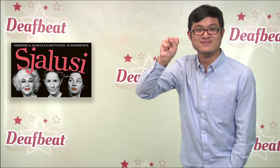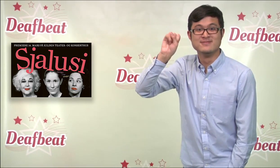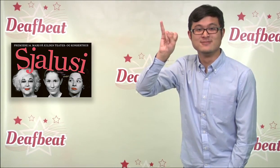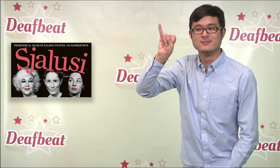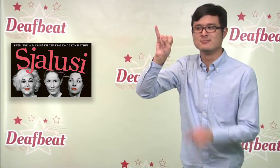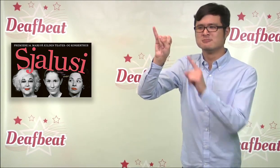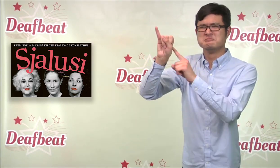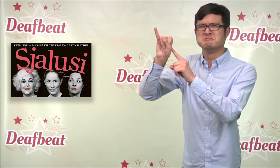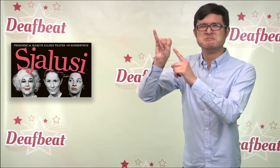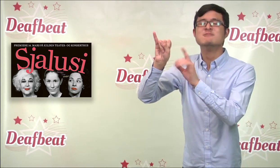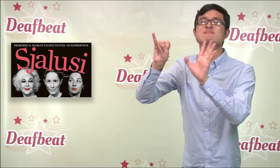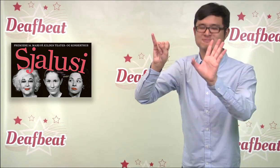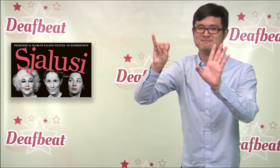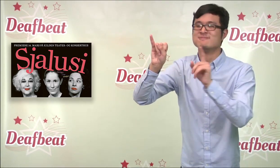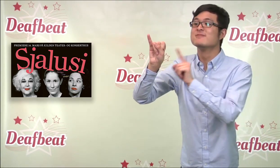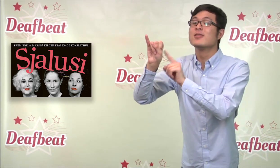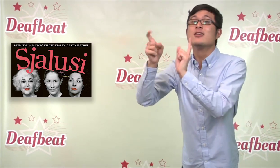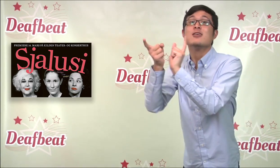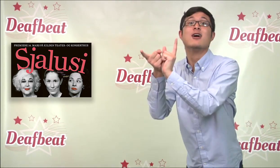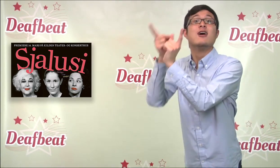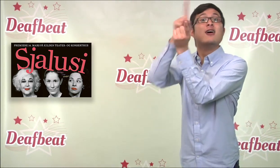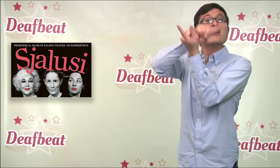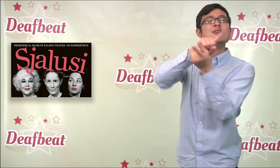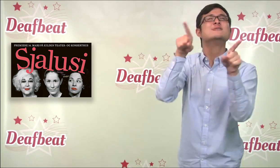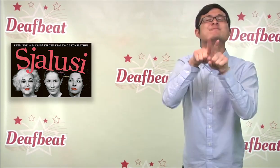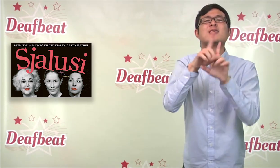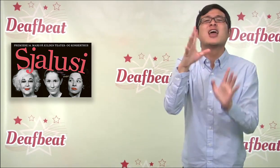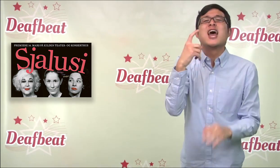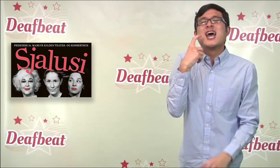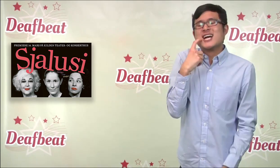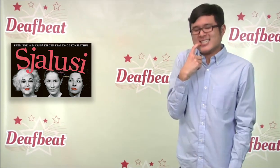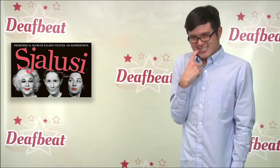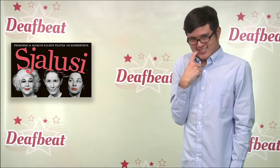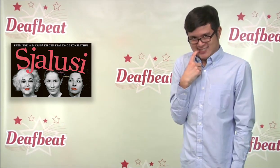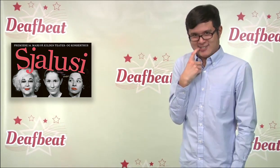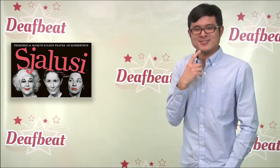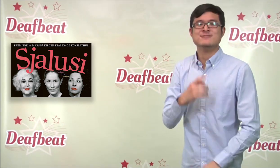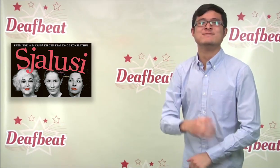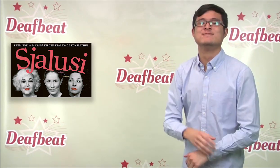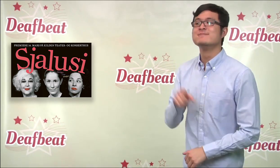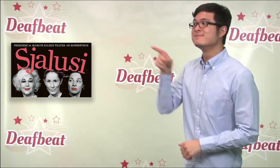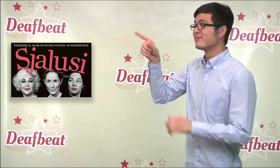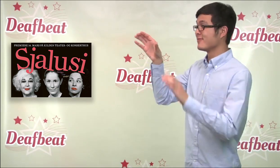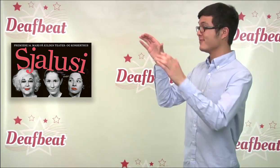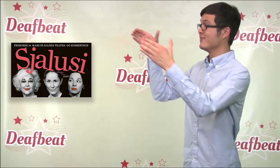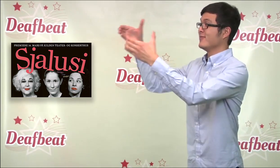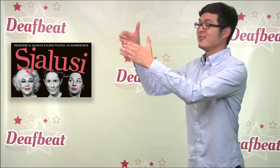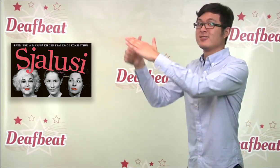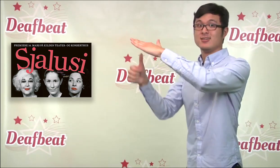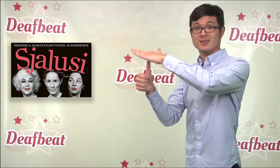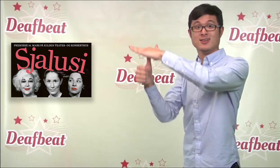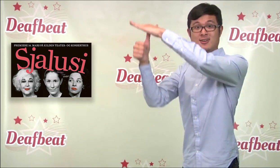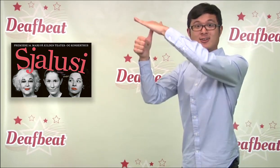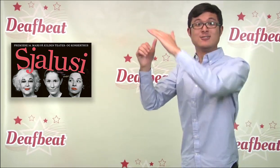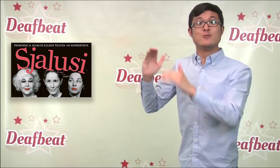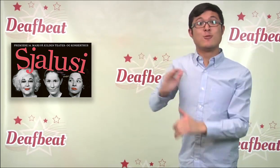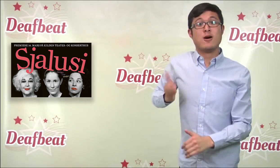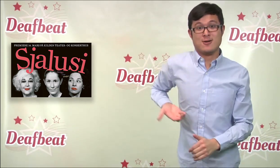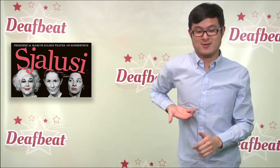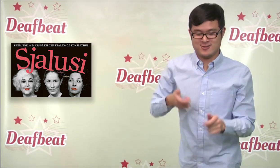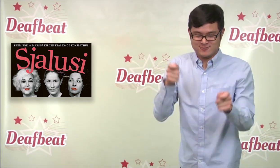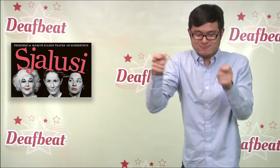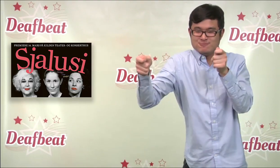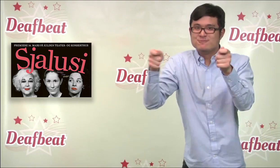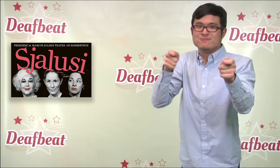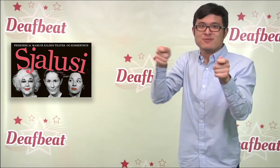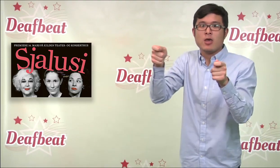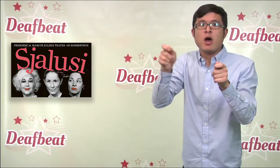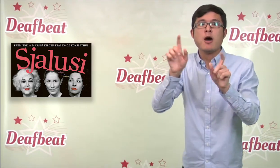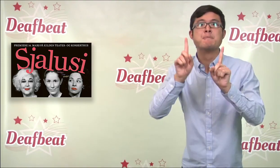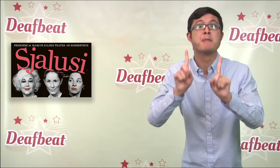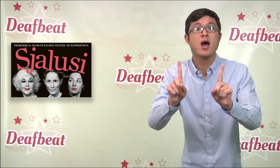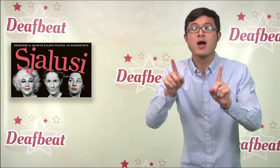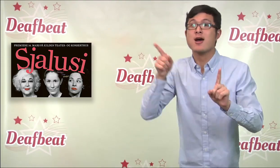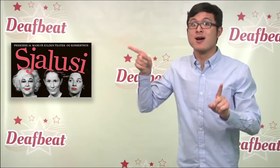group’s executive director, is also one of the